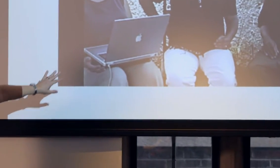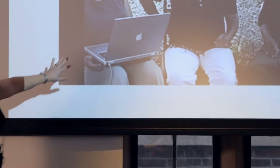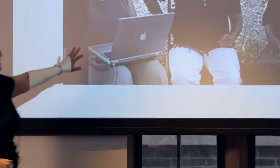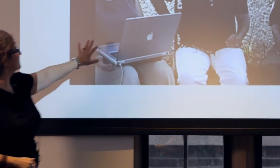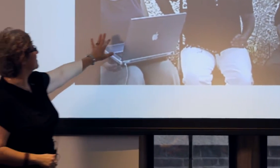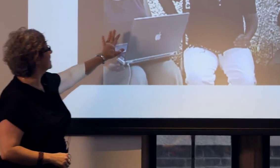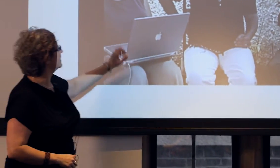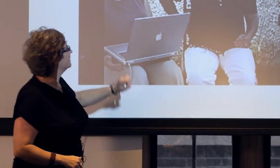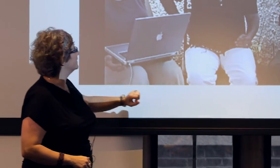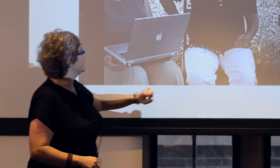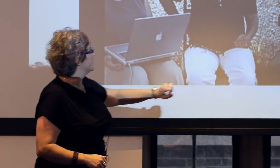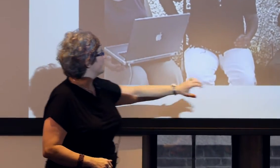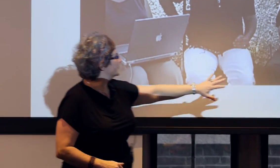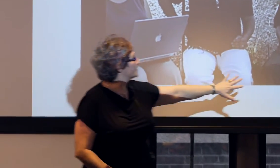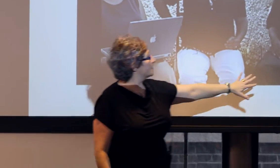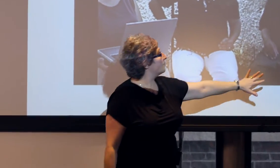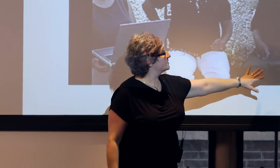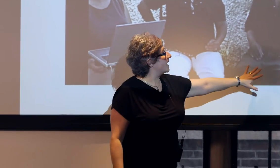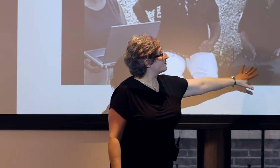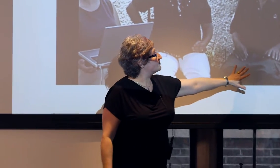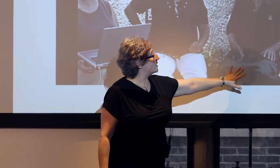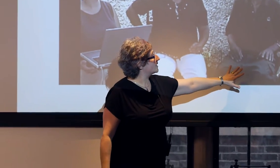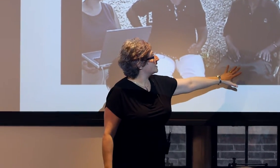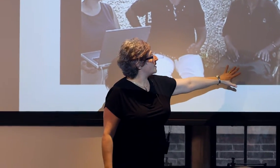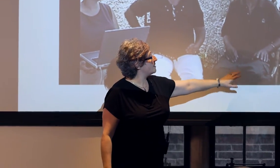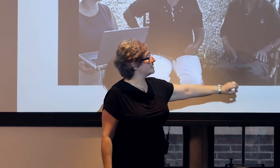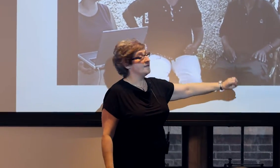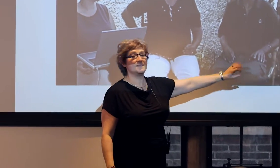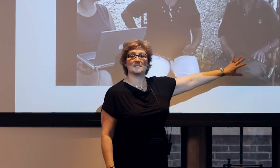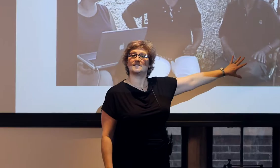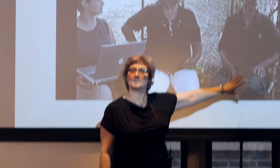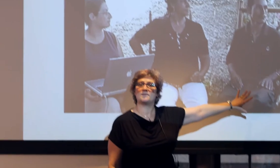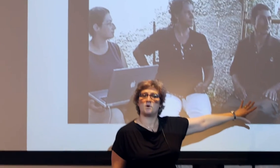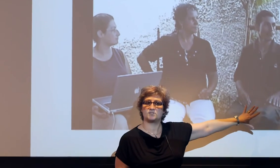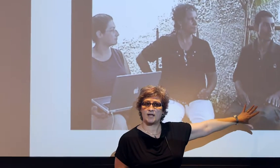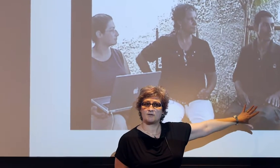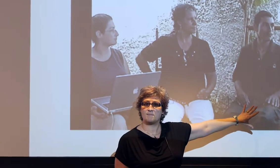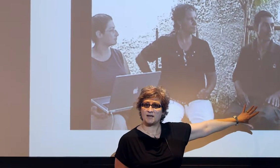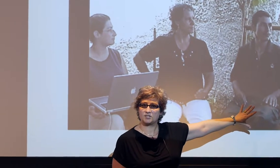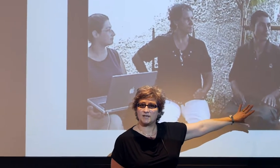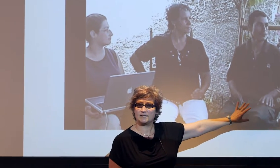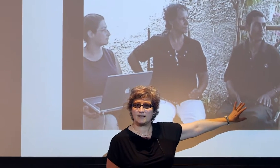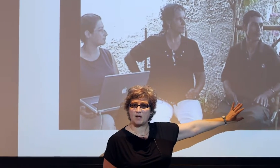So, this is me, this is the homesigner I'm talking about, this is the same homesigner I mentioned